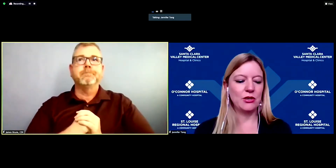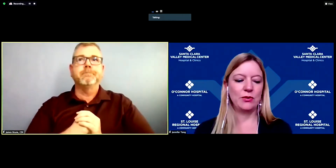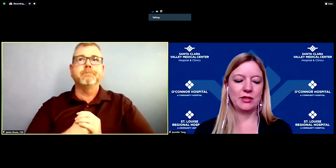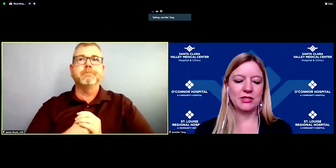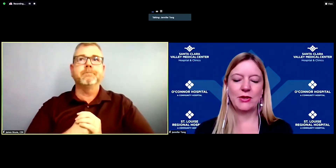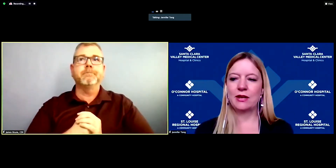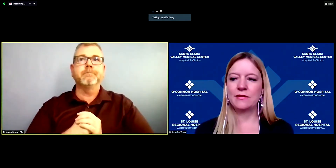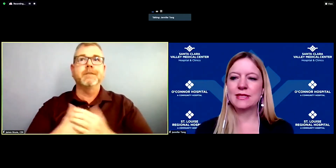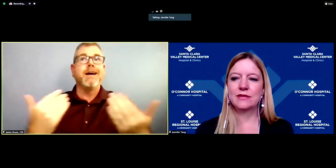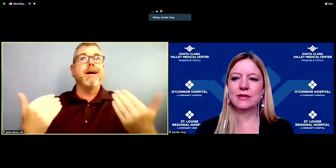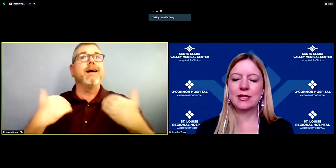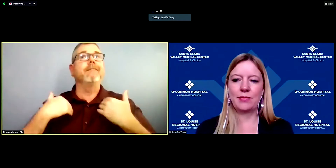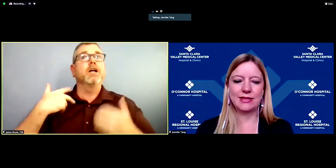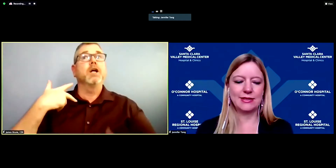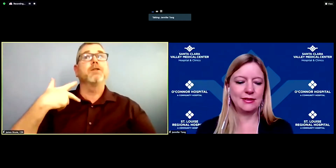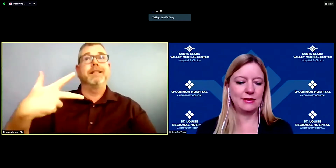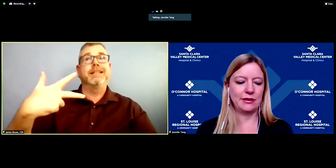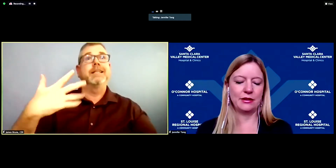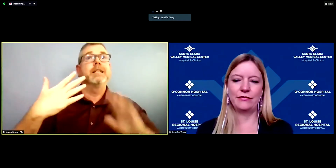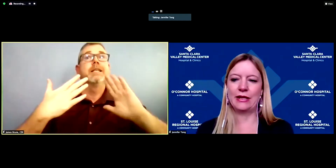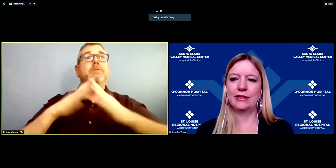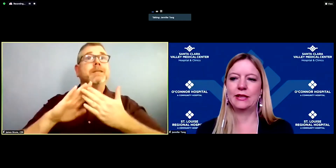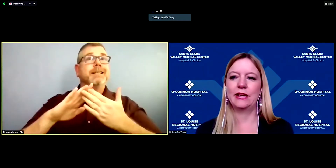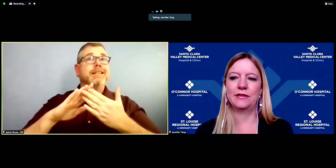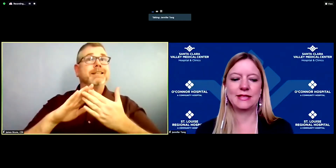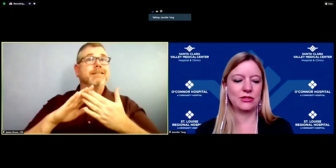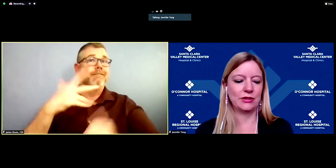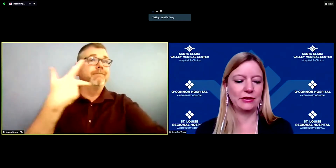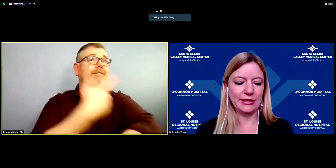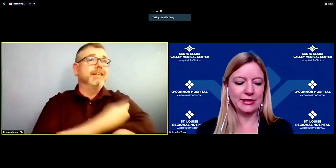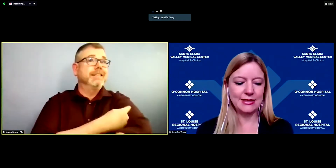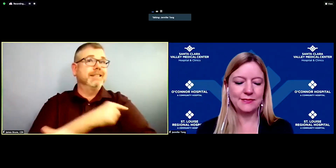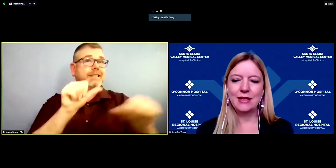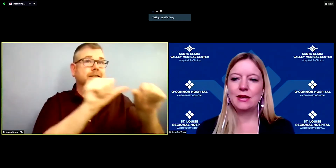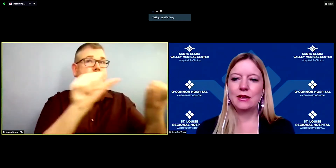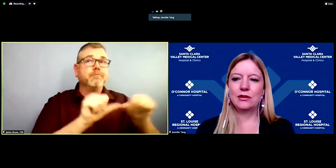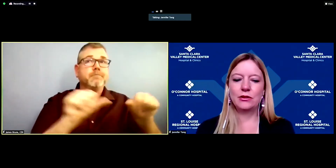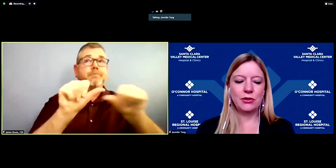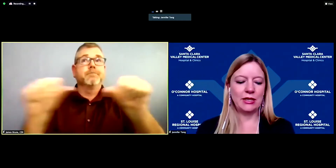we also have significant capacity in our valley health center clinics, including